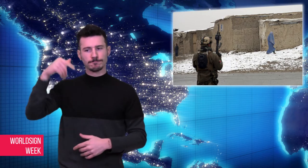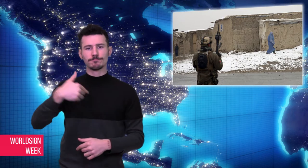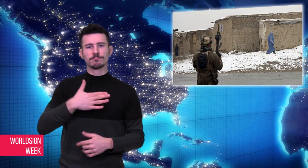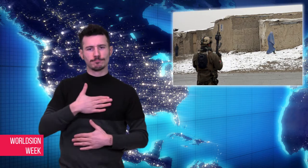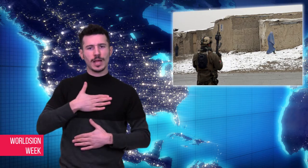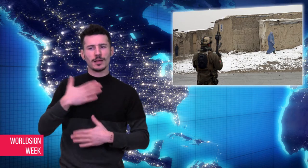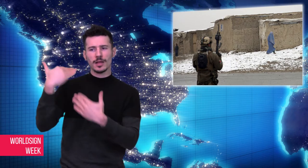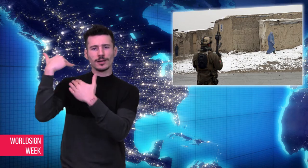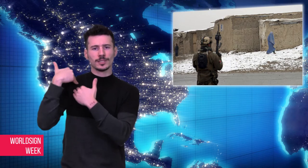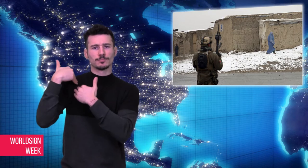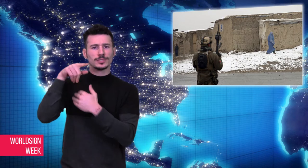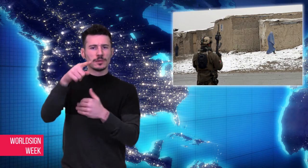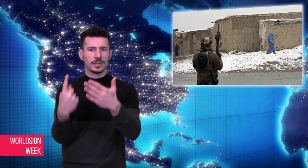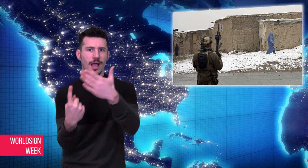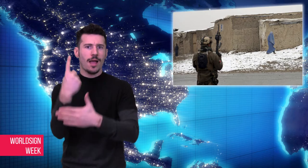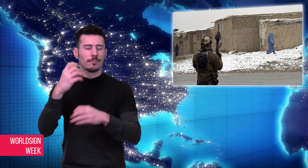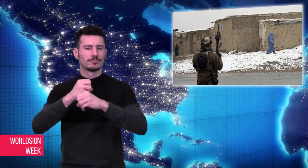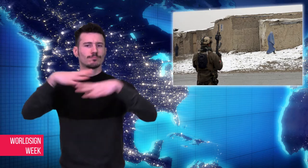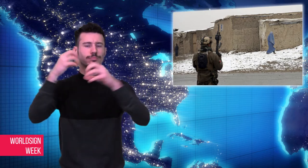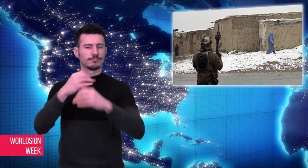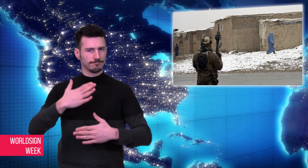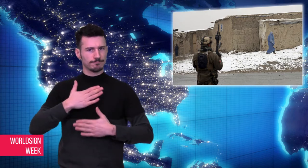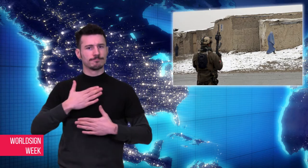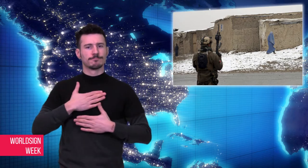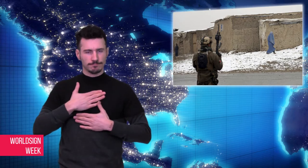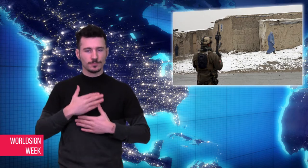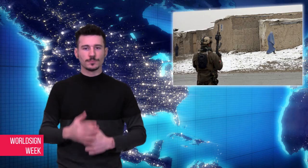responsibility for the attack, and the